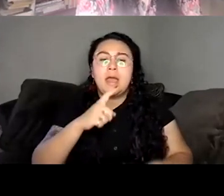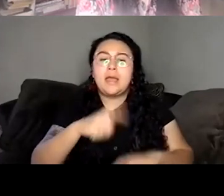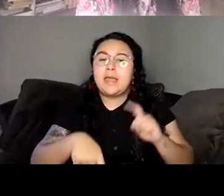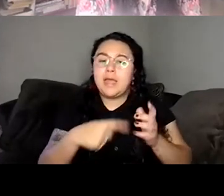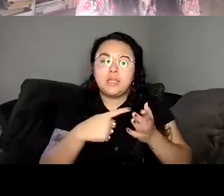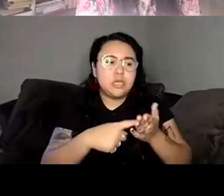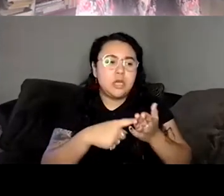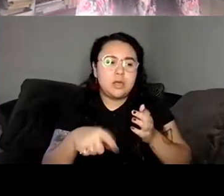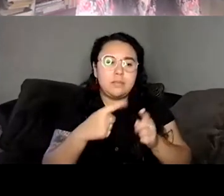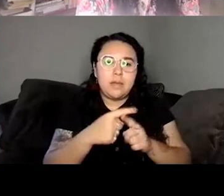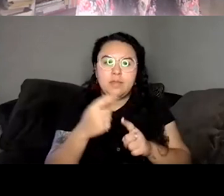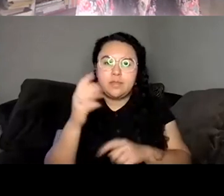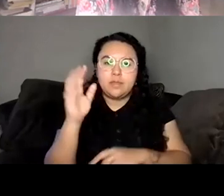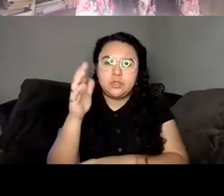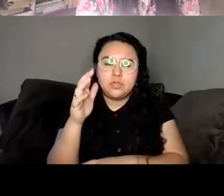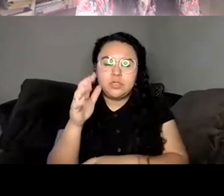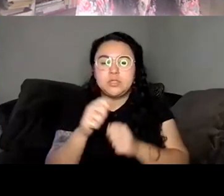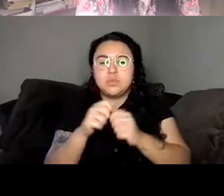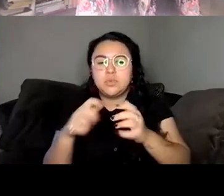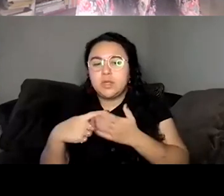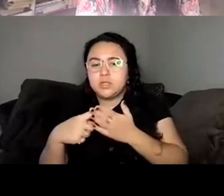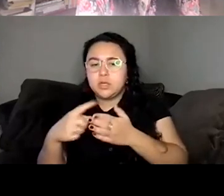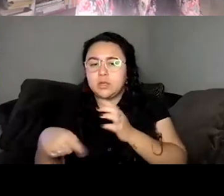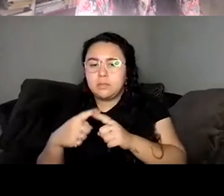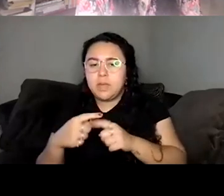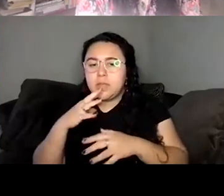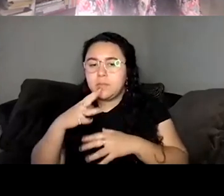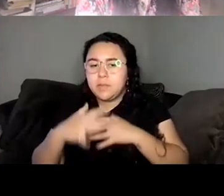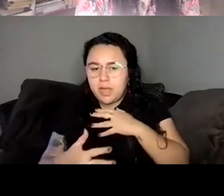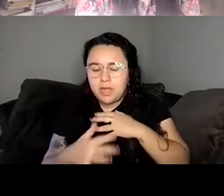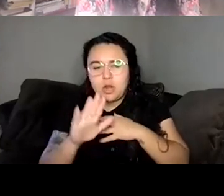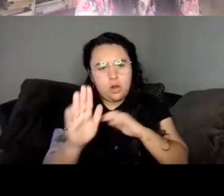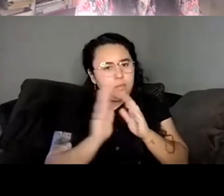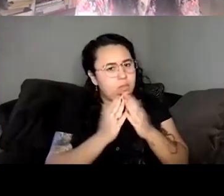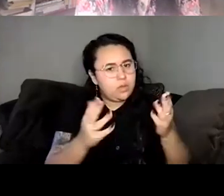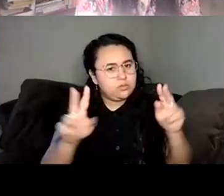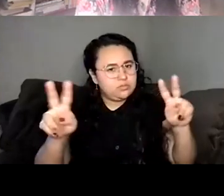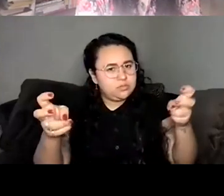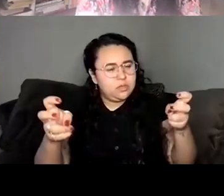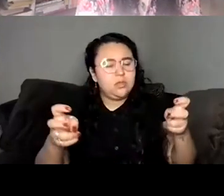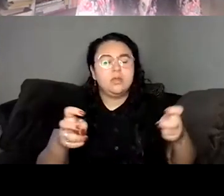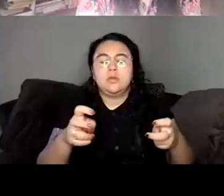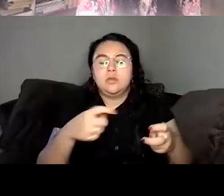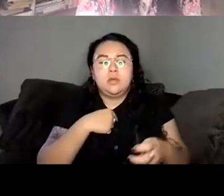important to me while I was writing this as well as all of I love Leung Lee's poetry and